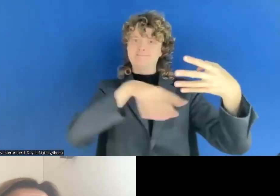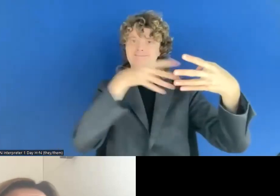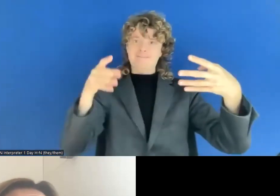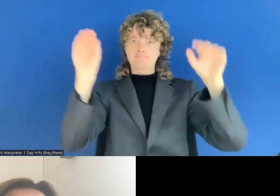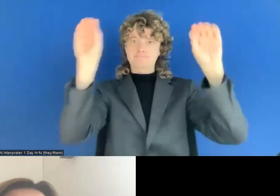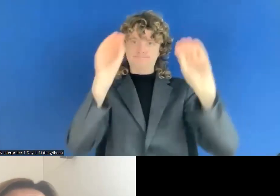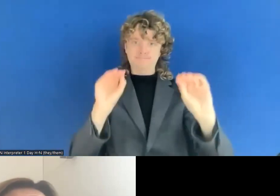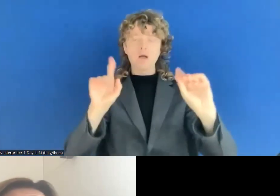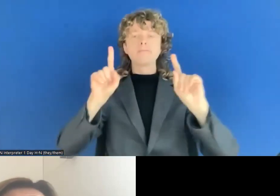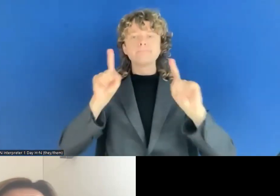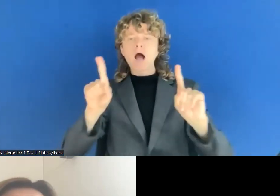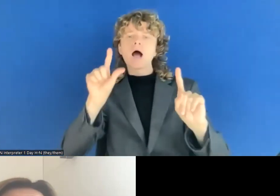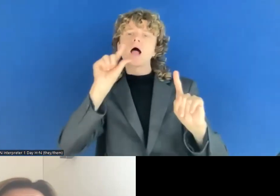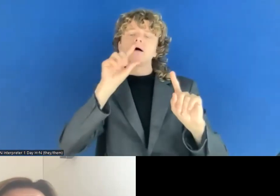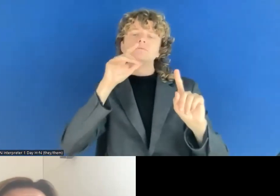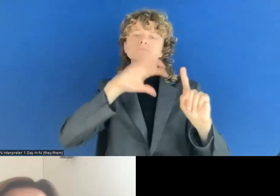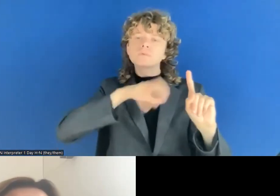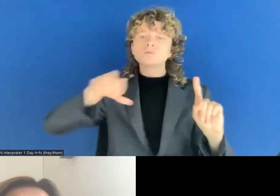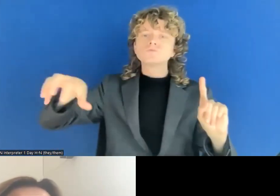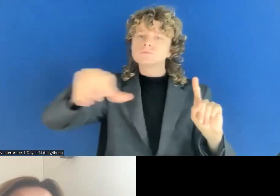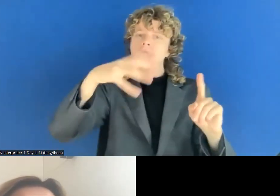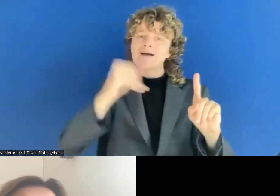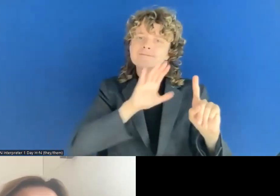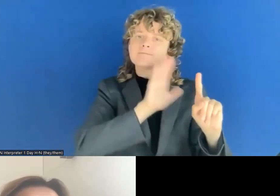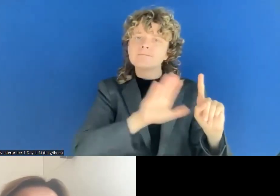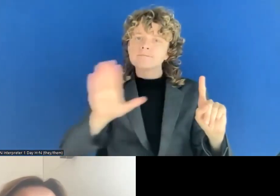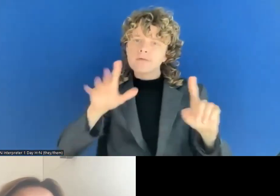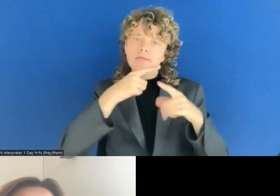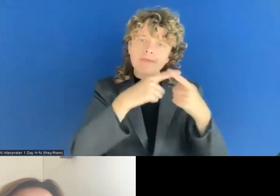So and I don't know what the Norwegian approach in this respect was just I think